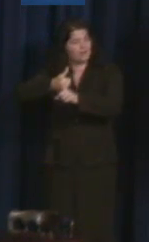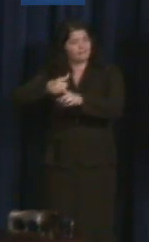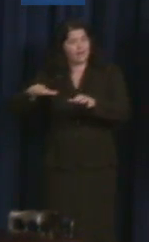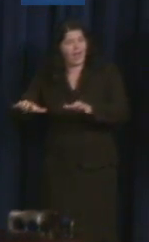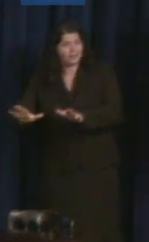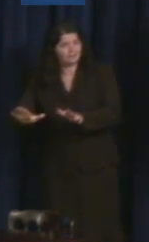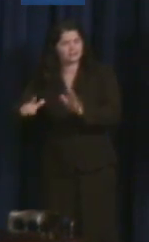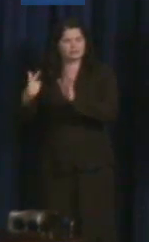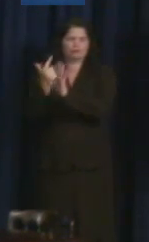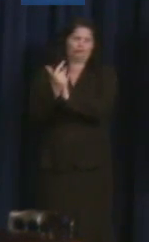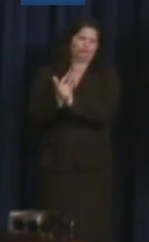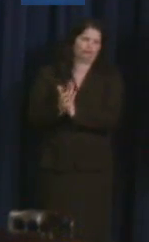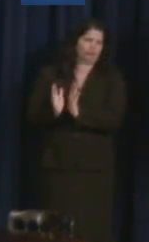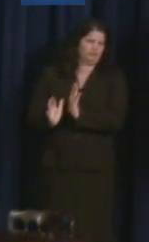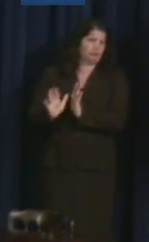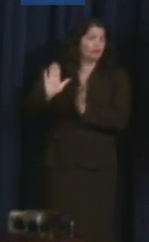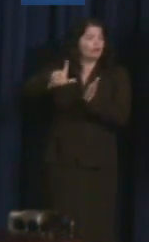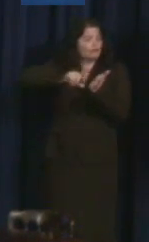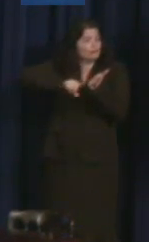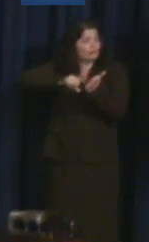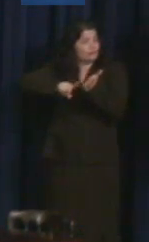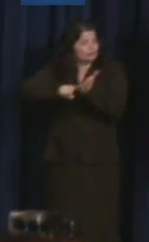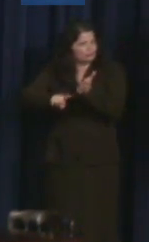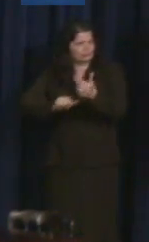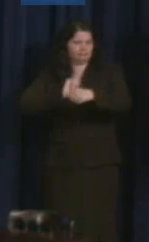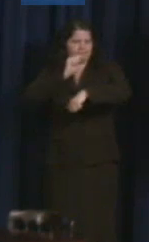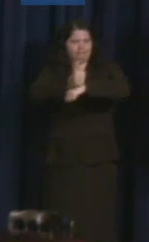focused on creating equal access to the legal system